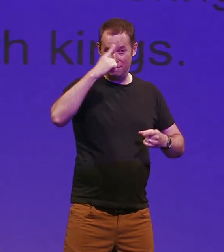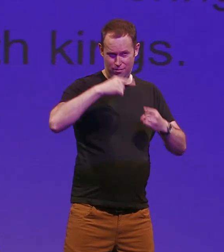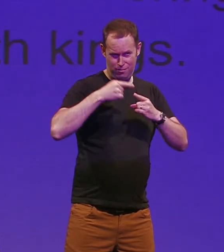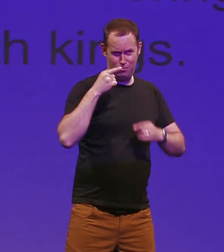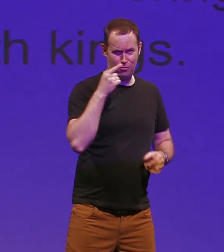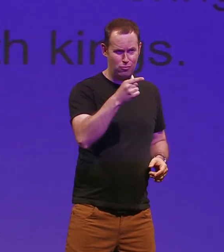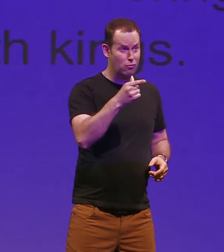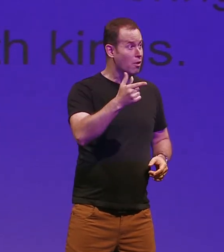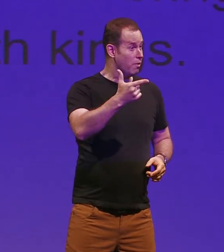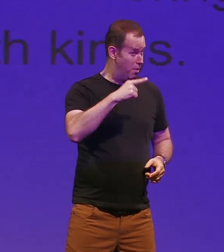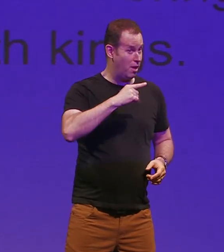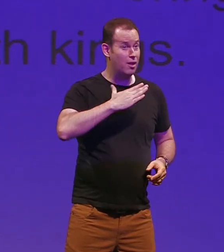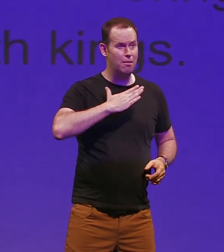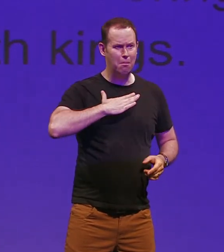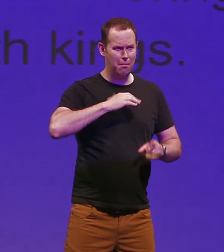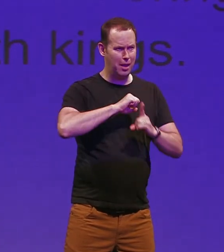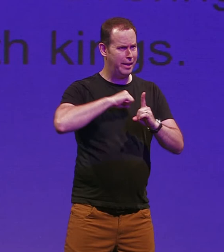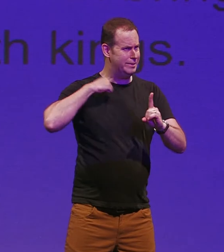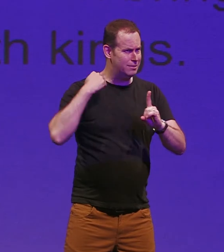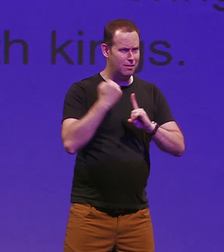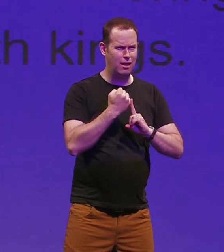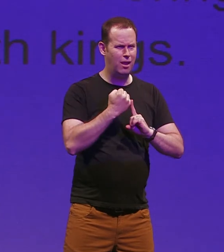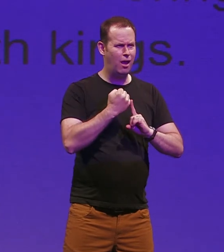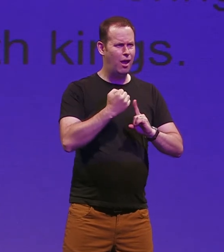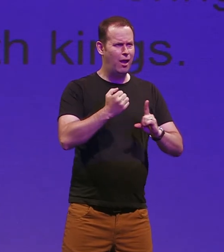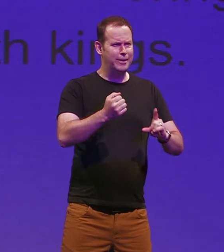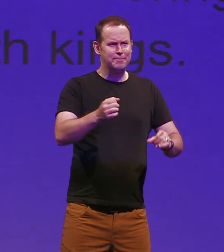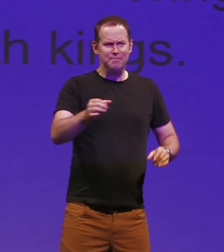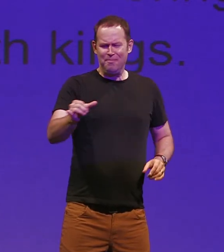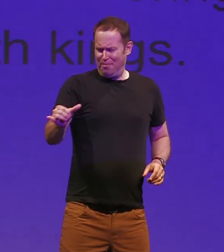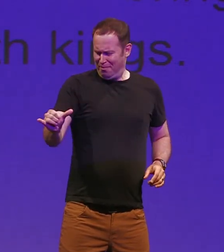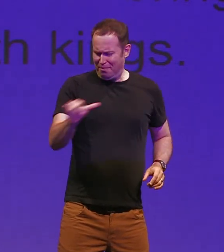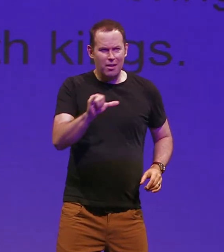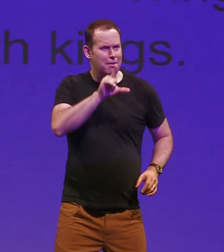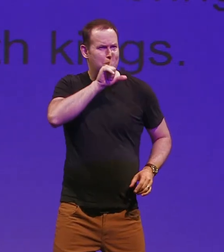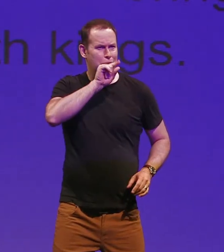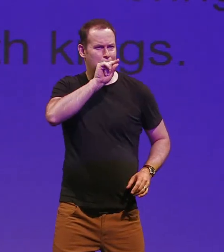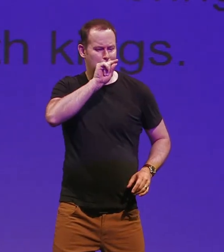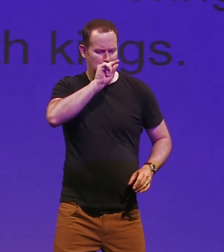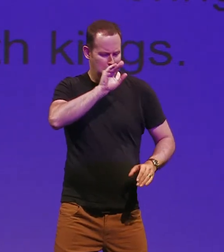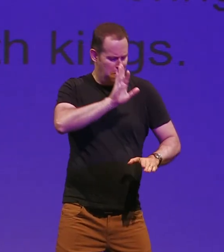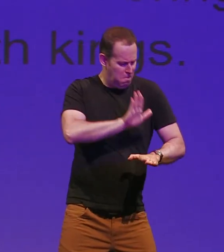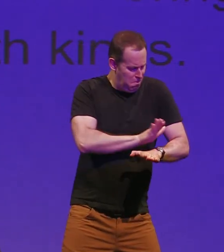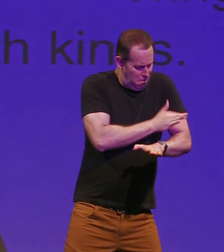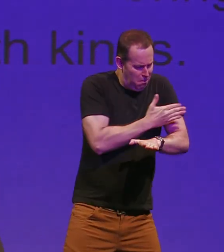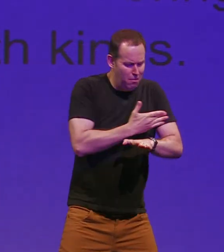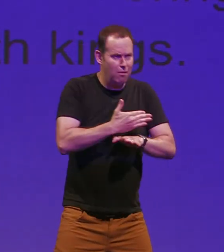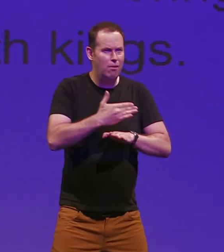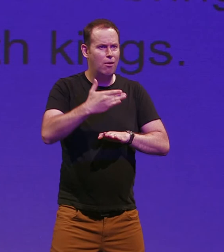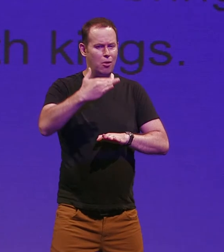haply I think on thee and then my state like like to the Lark at break of day